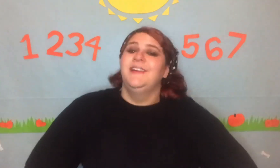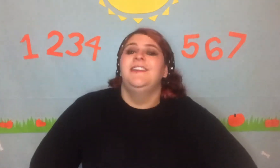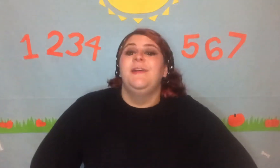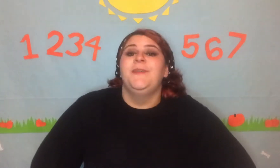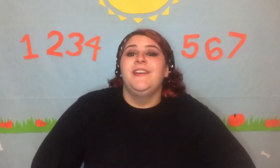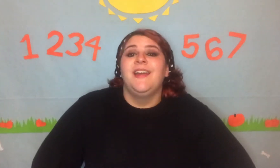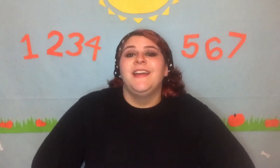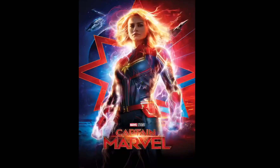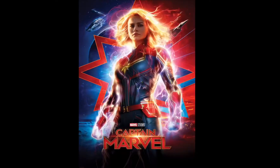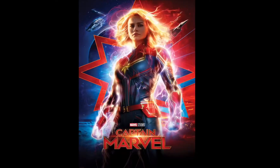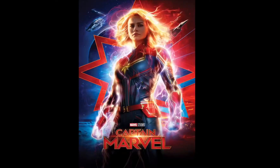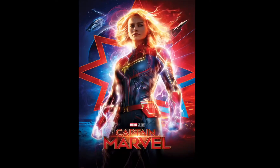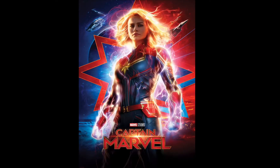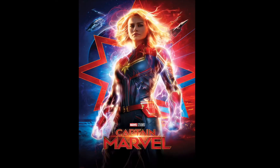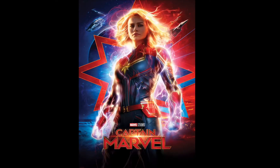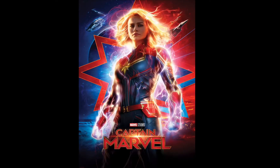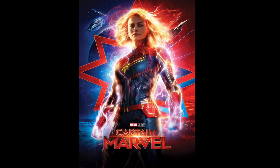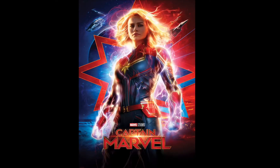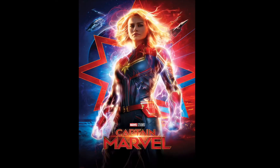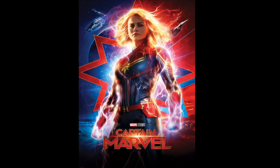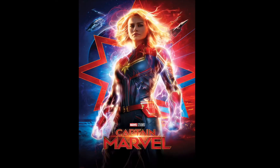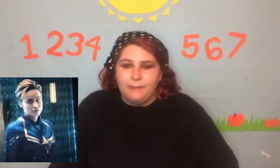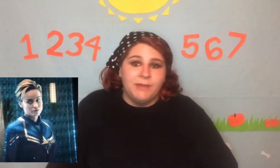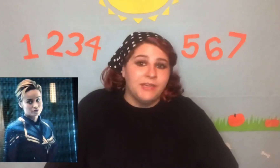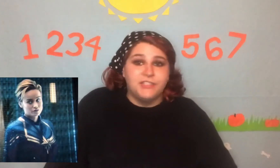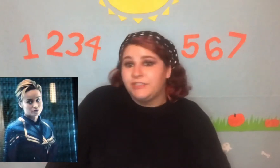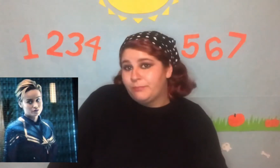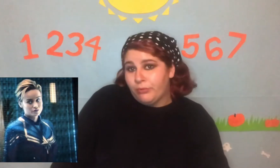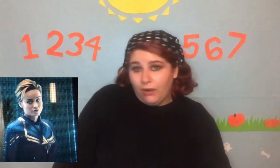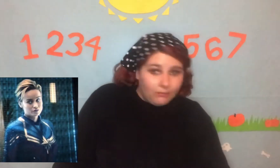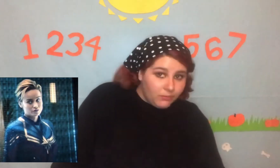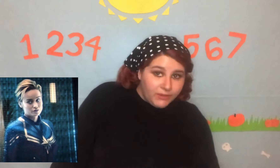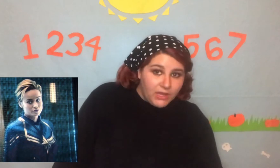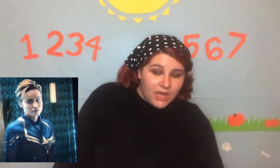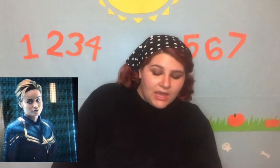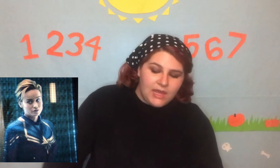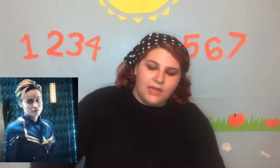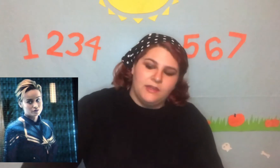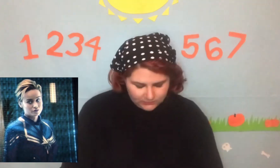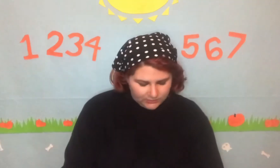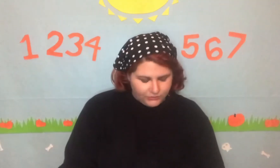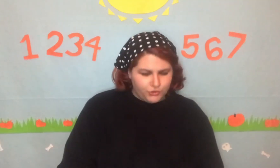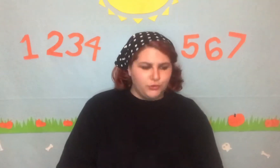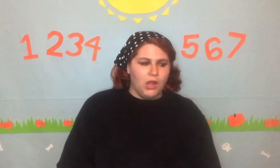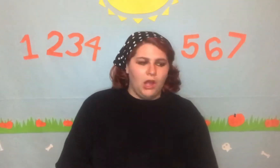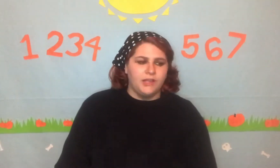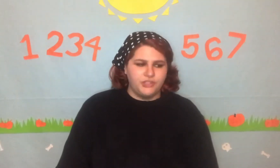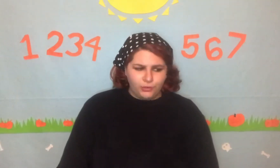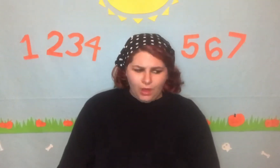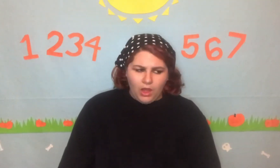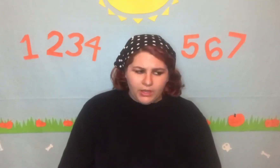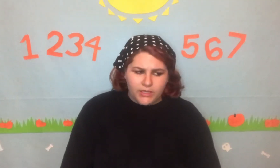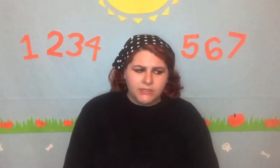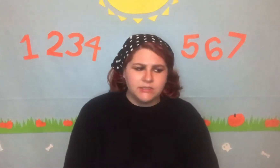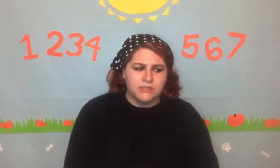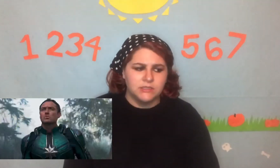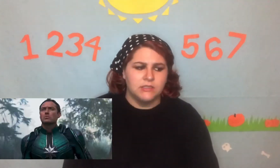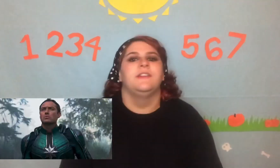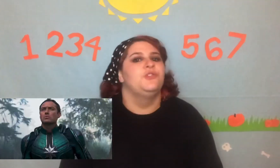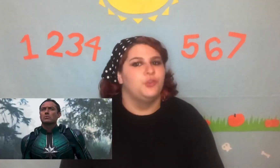Number nine is Captain Marvel! I mean like she's probably gay. Jude Law - Is Jud Law in this? Jude